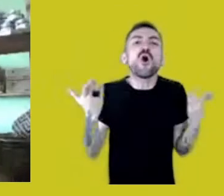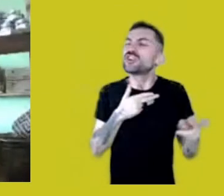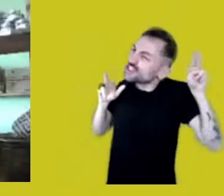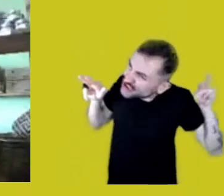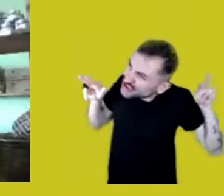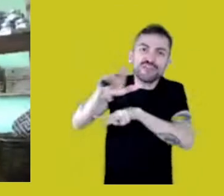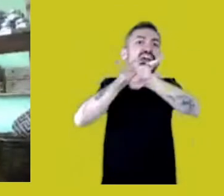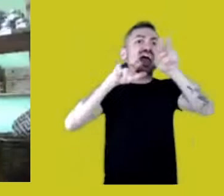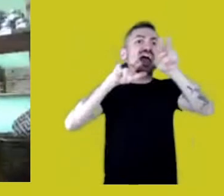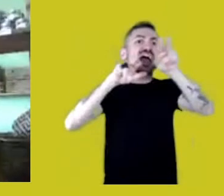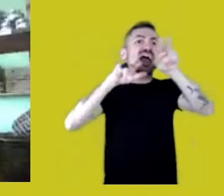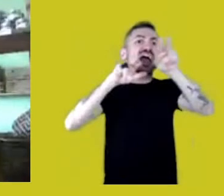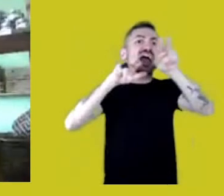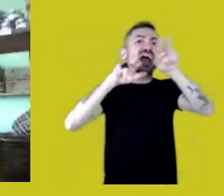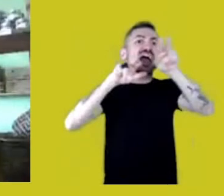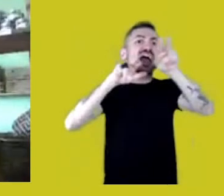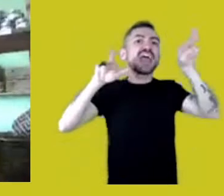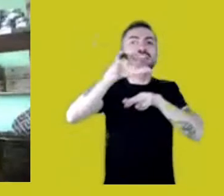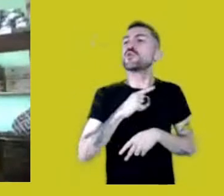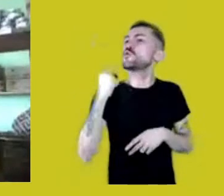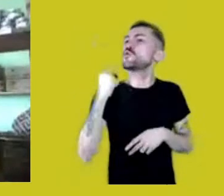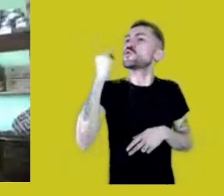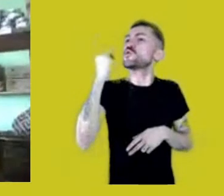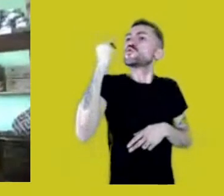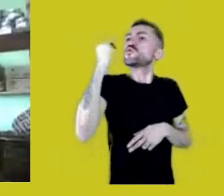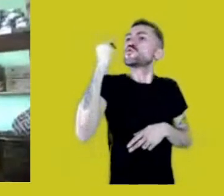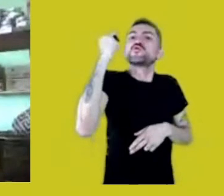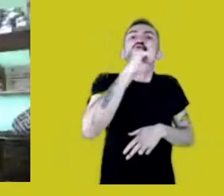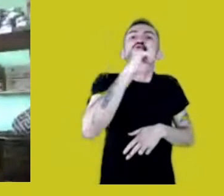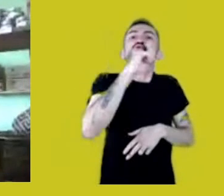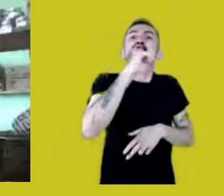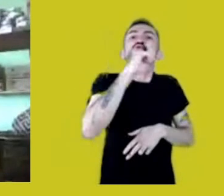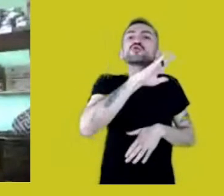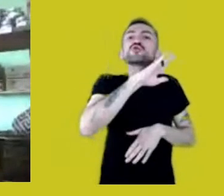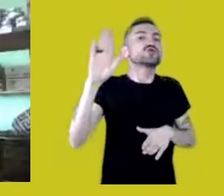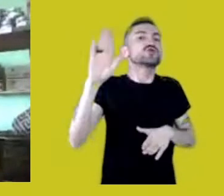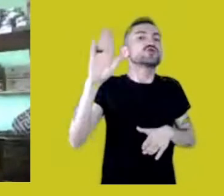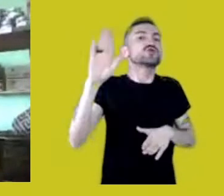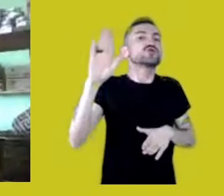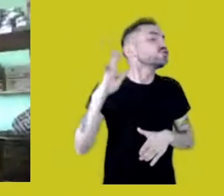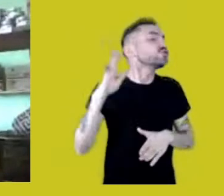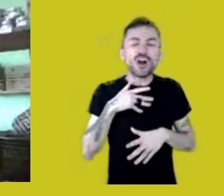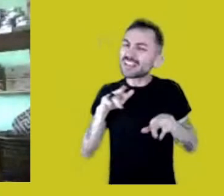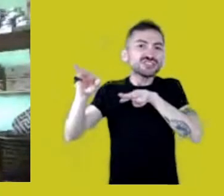and that non-Native science starts recognizing our knowledge,